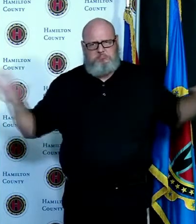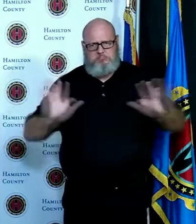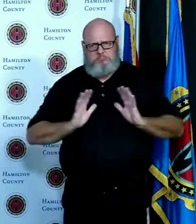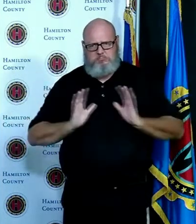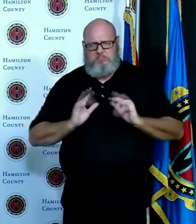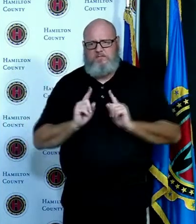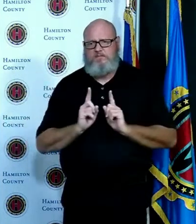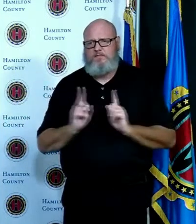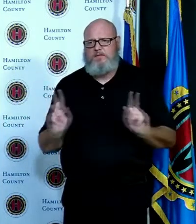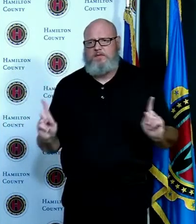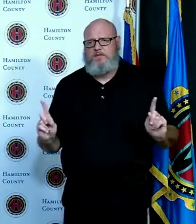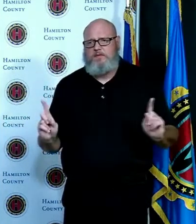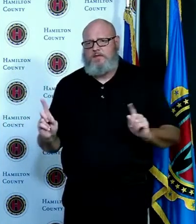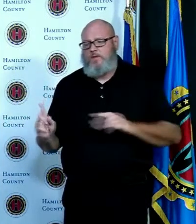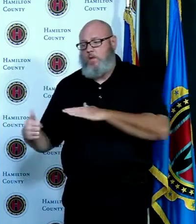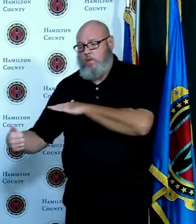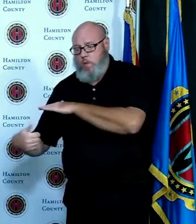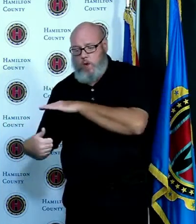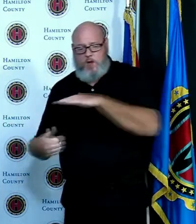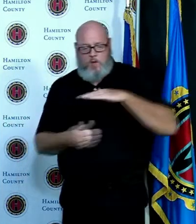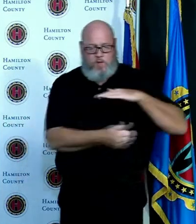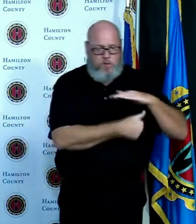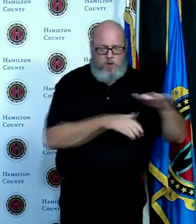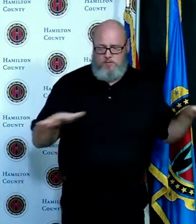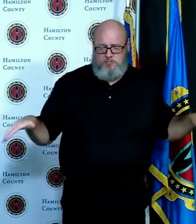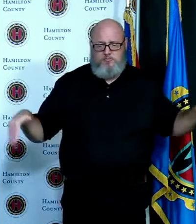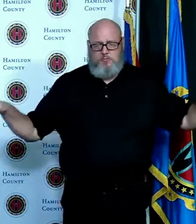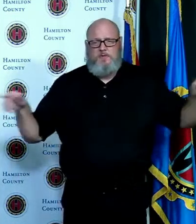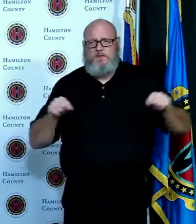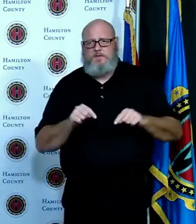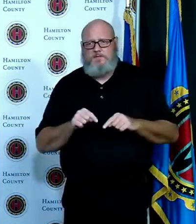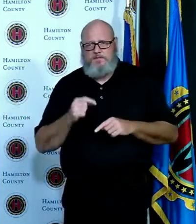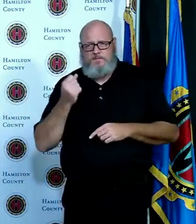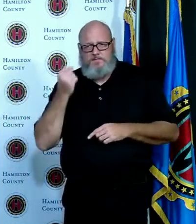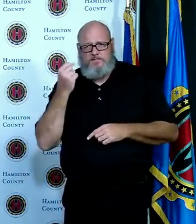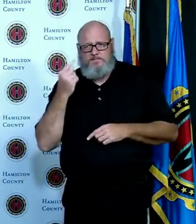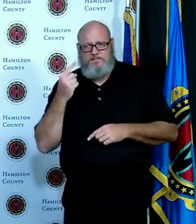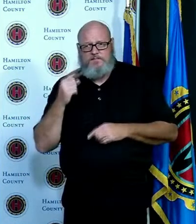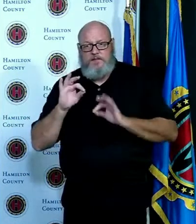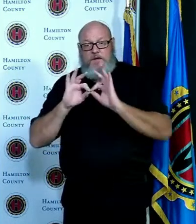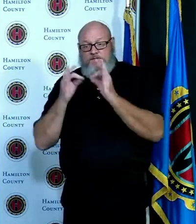positive case you are still allowed to go out and do your activity additional temperature checking